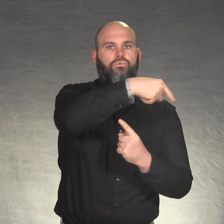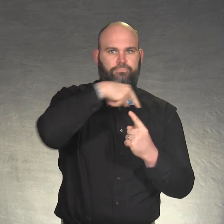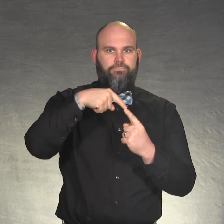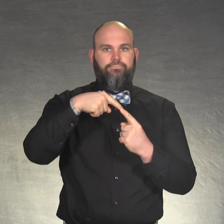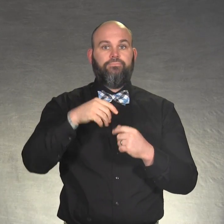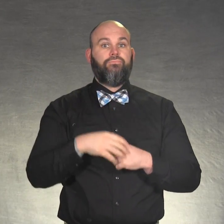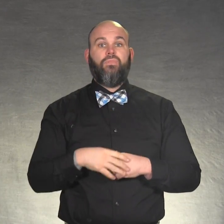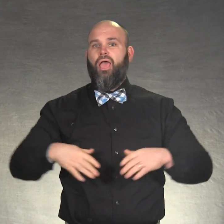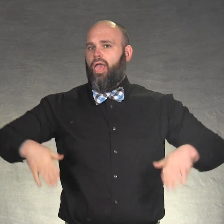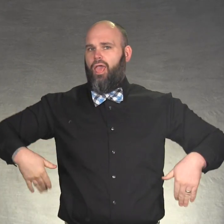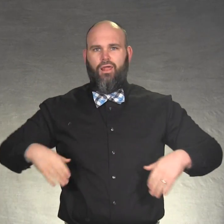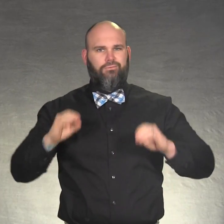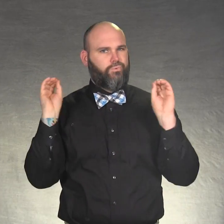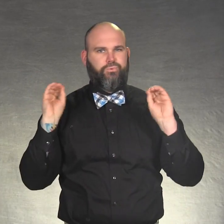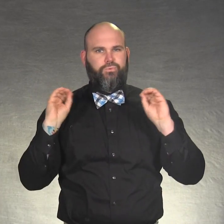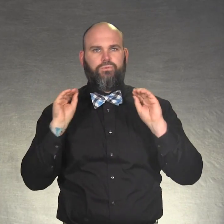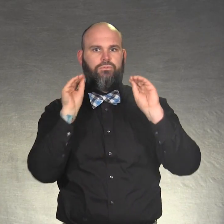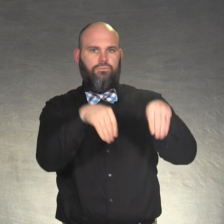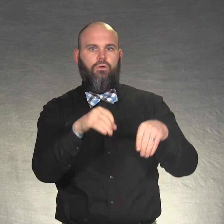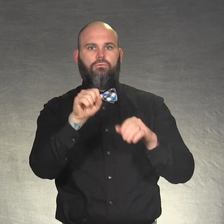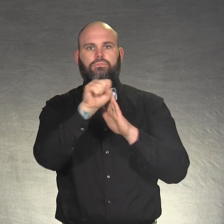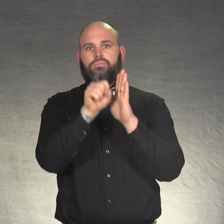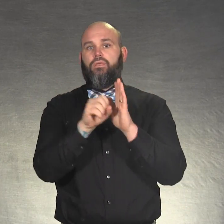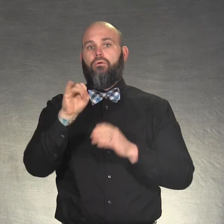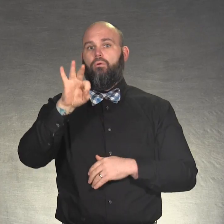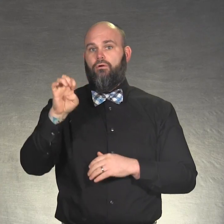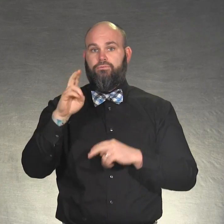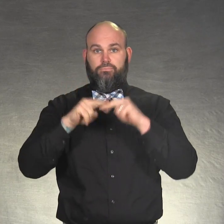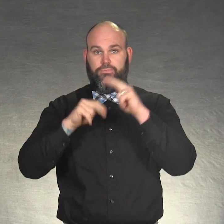Loops are not installed in the State Office Building,